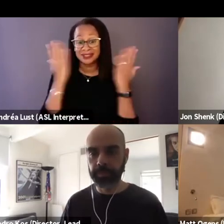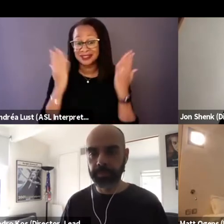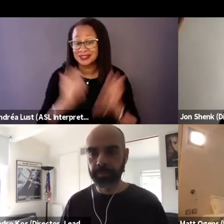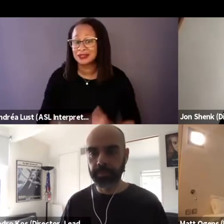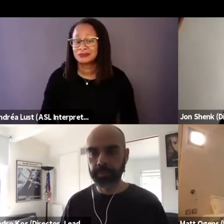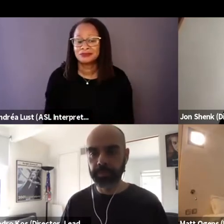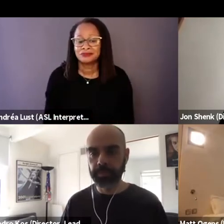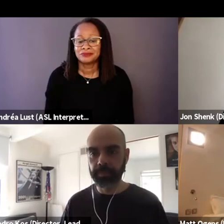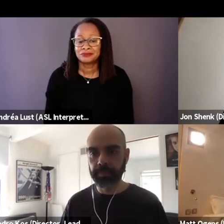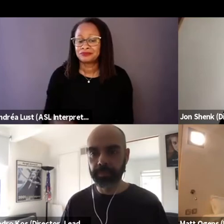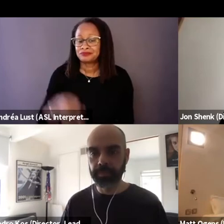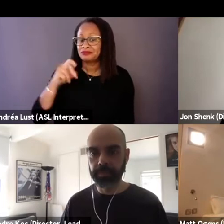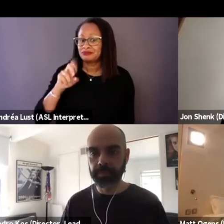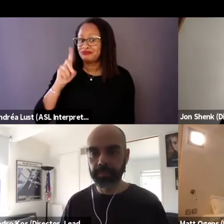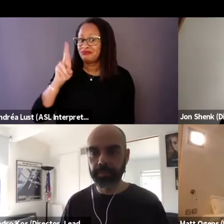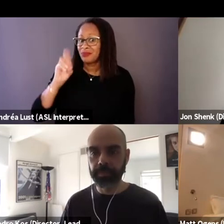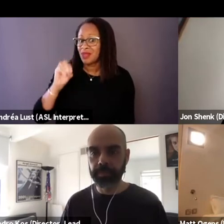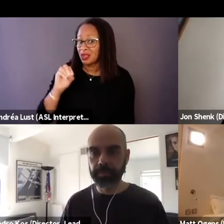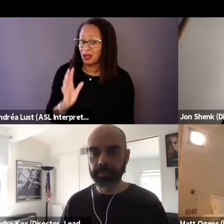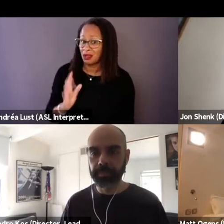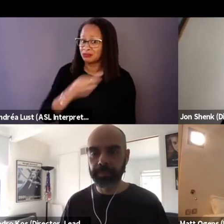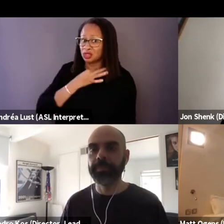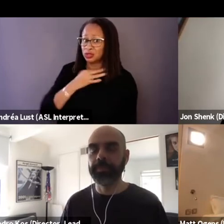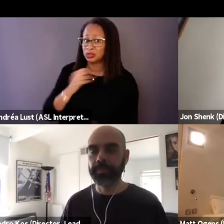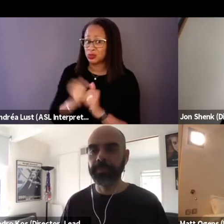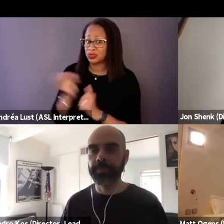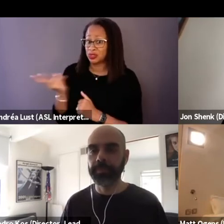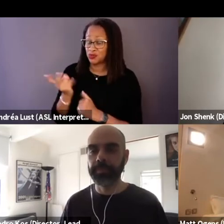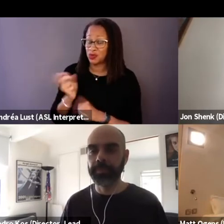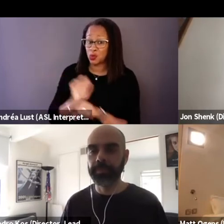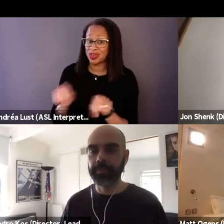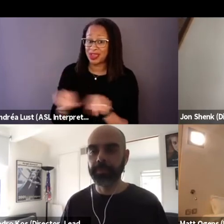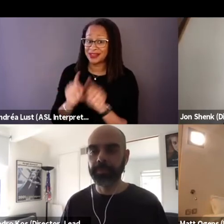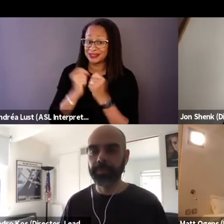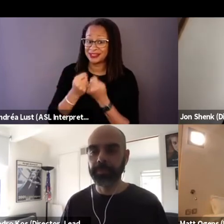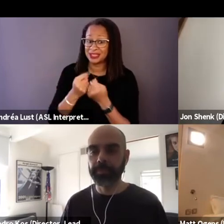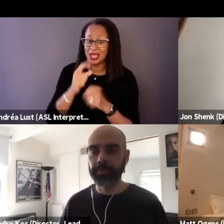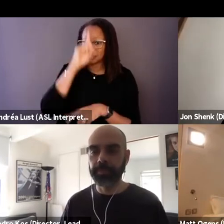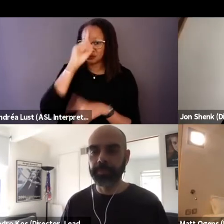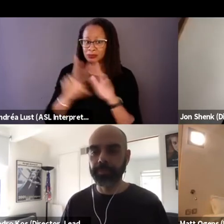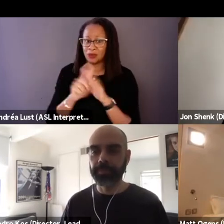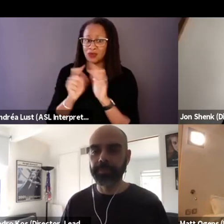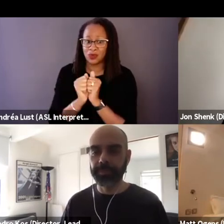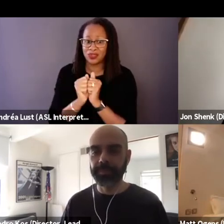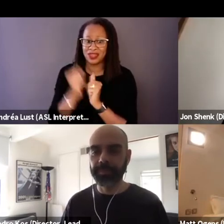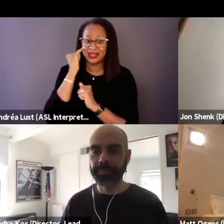Pedro, I'm curious with the two of you working as a team. I mean, do you sort of come up with ideas together